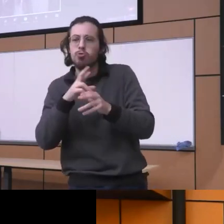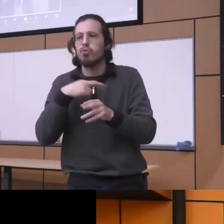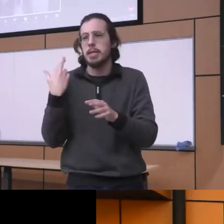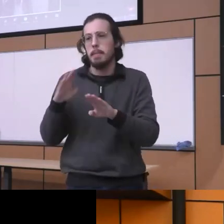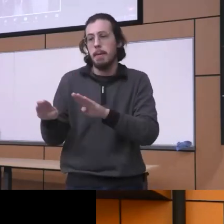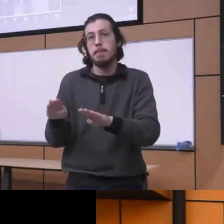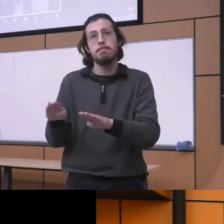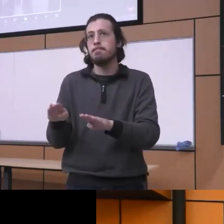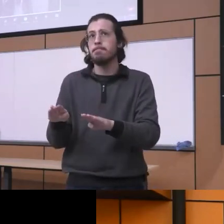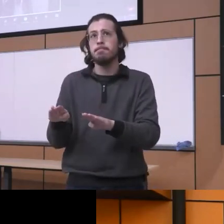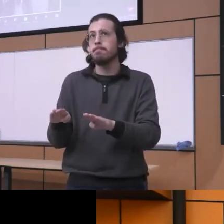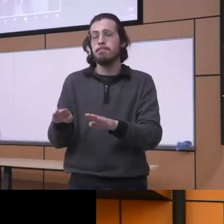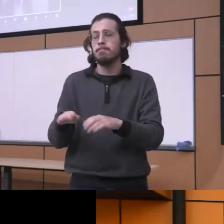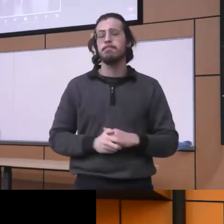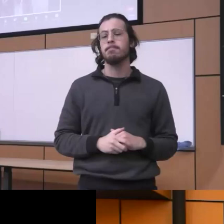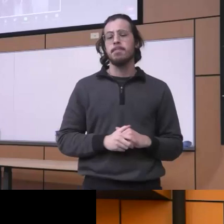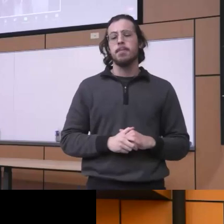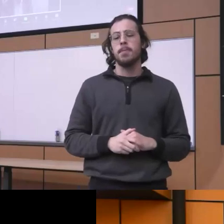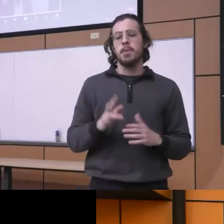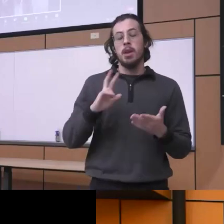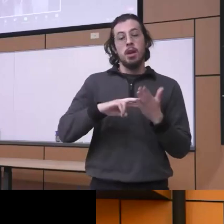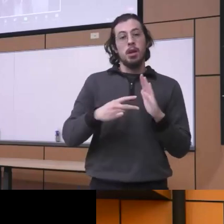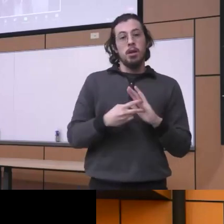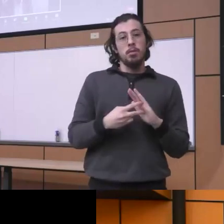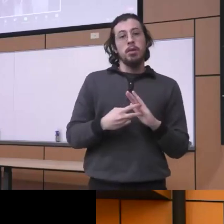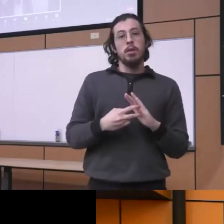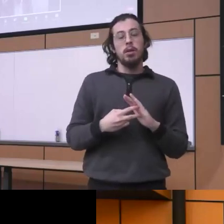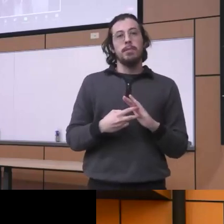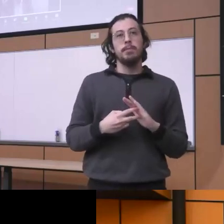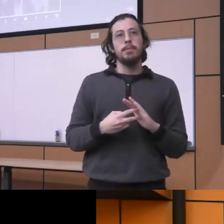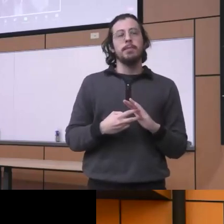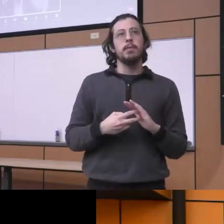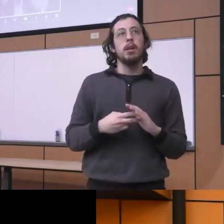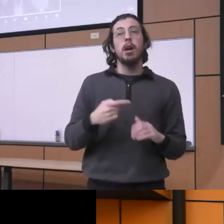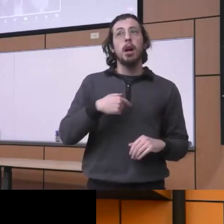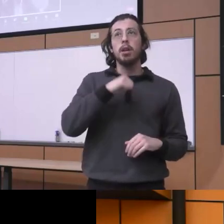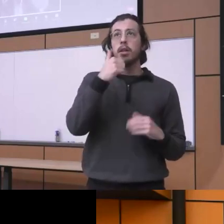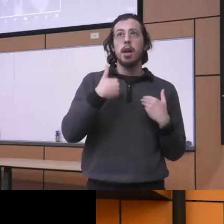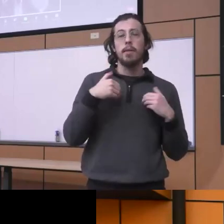you know I mean uh you know it's I didn't have a chance to talk about it here because